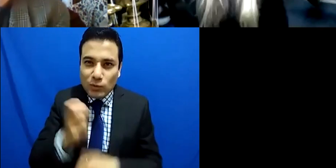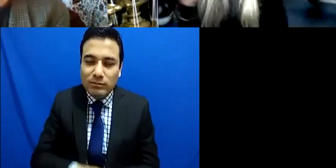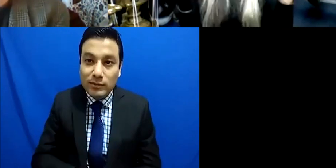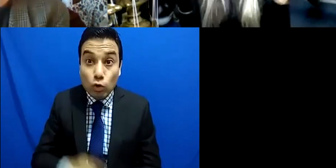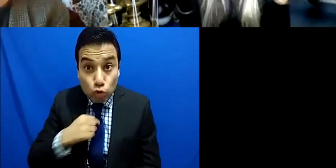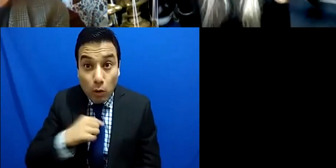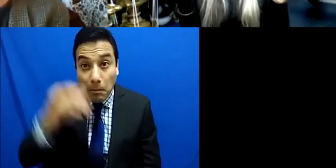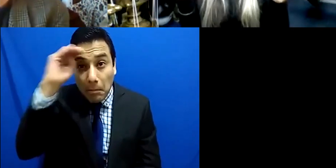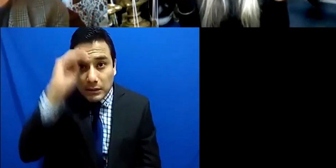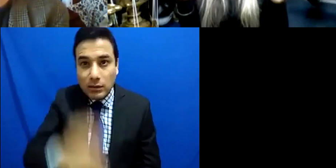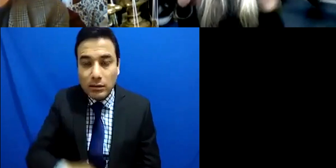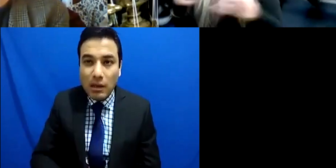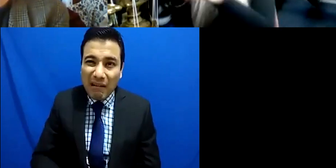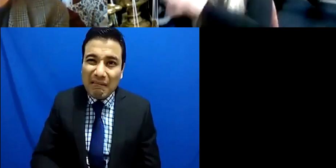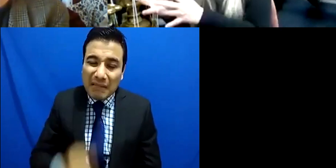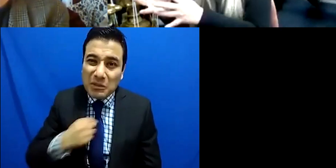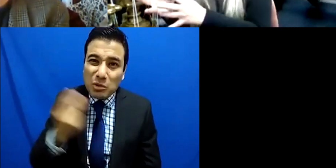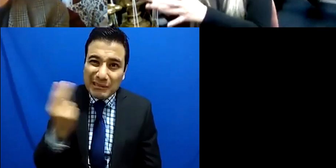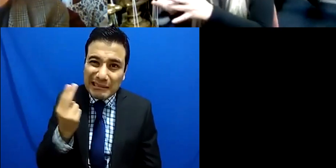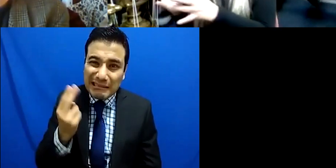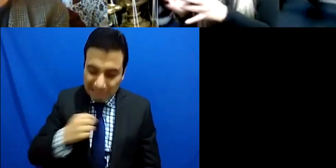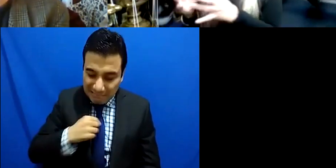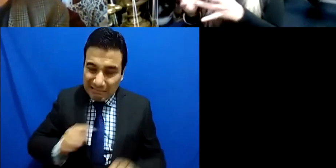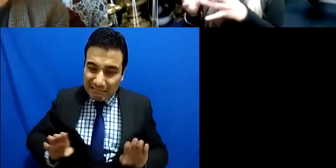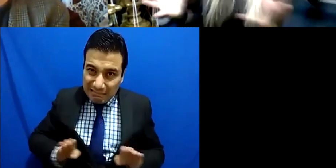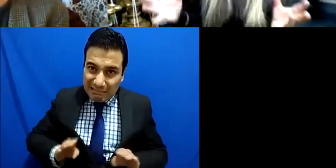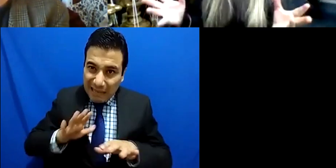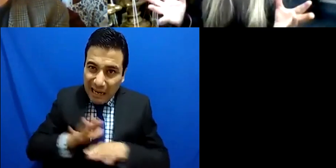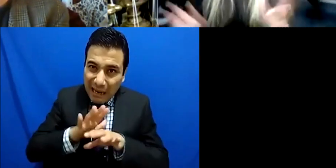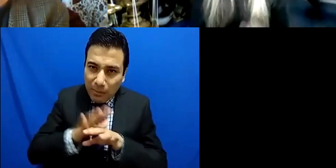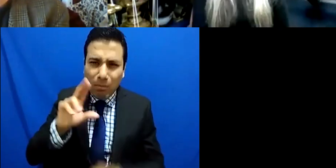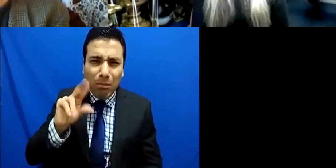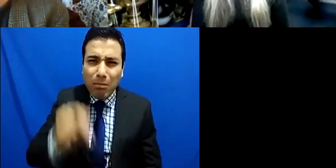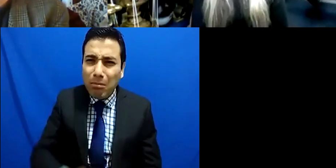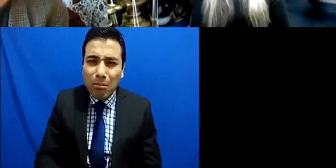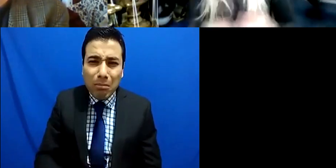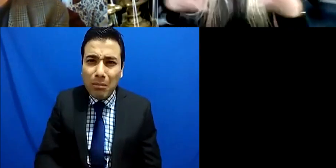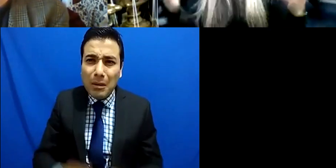different you know some people will like that and and some people won't, and we also have to